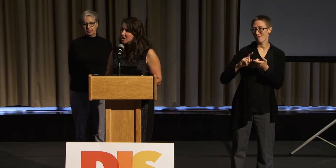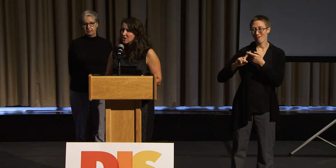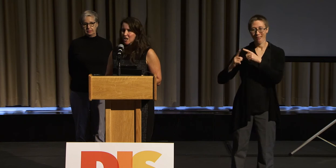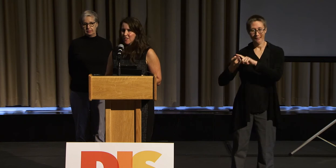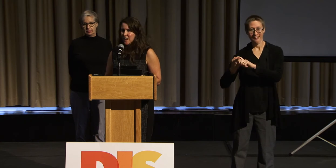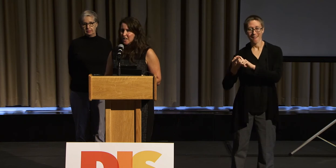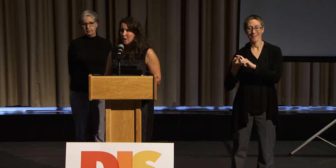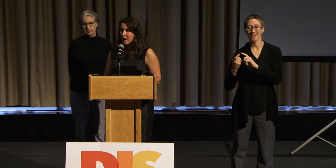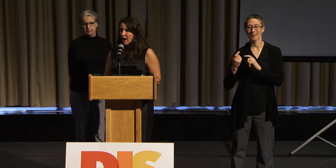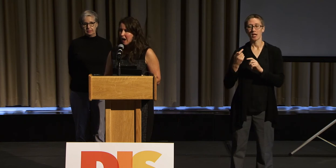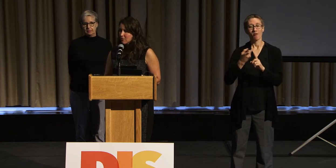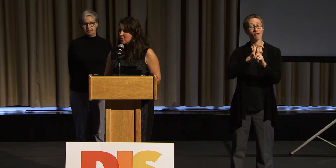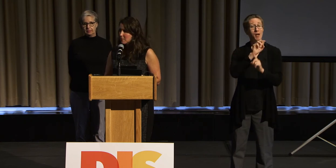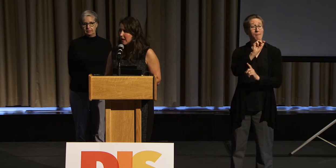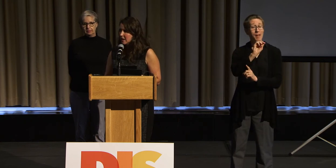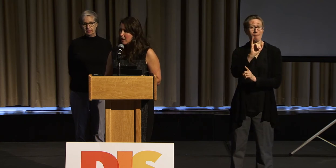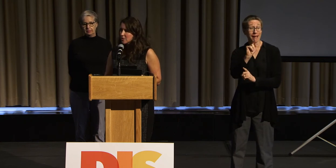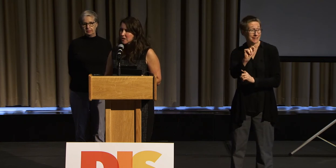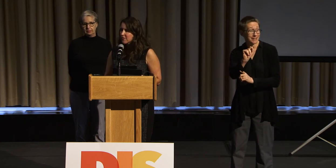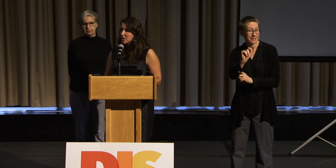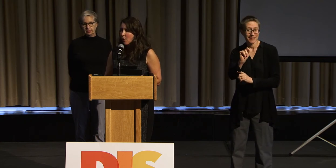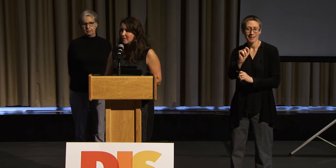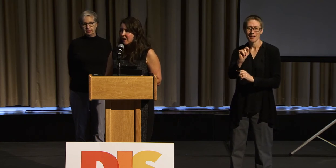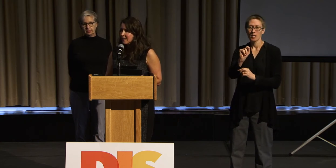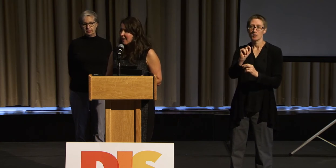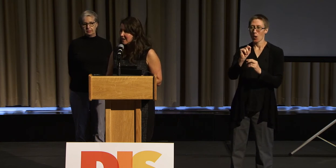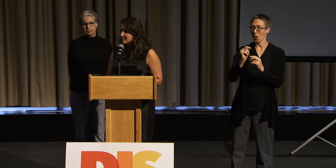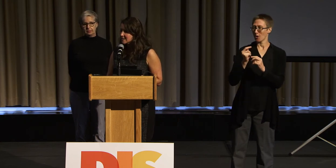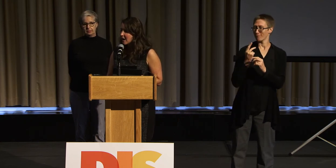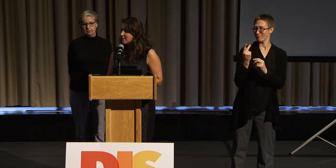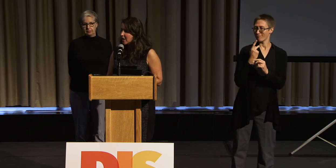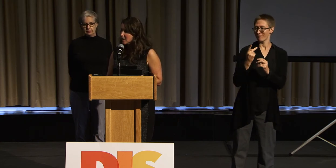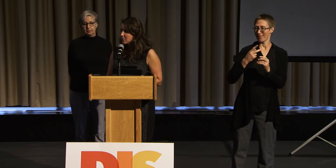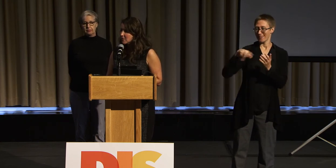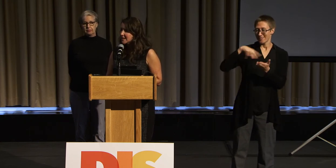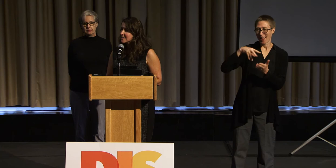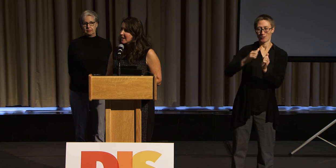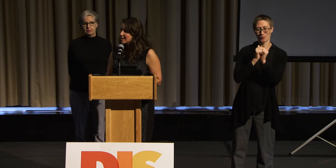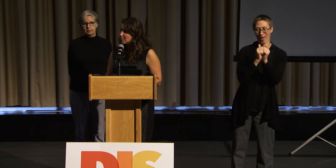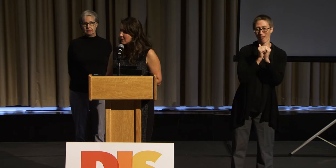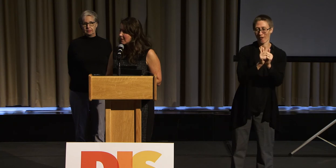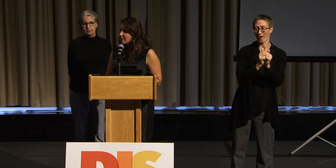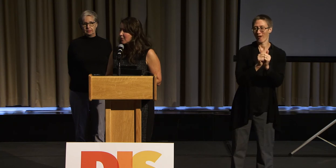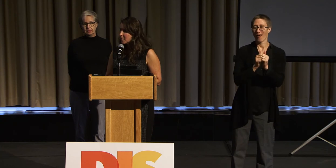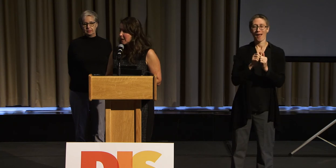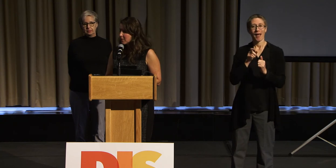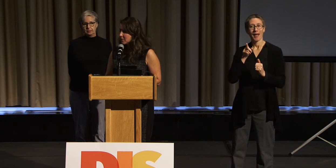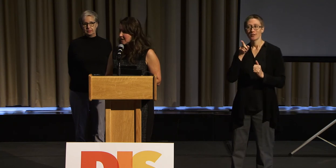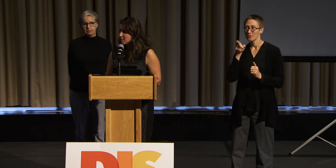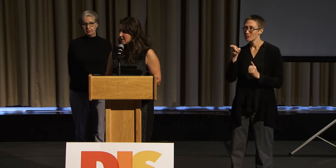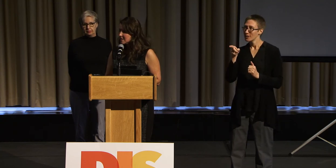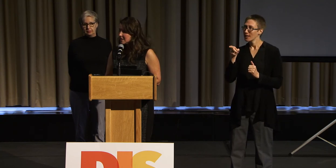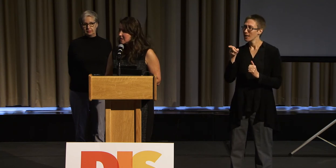started thinking about how to make the different online classes available and accessible for people with disabilities.